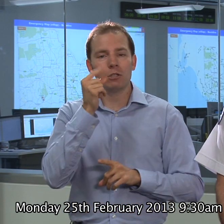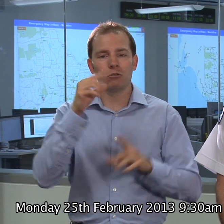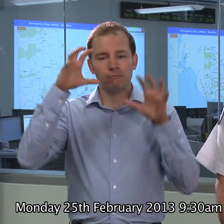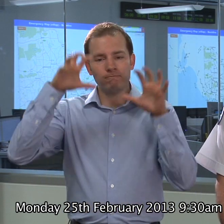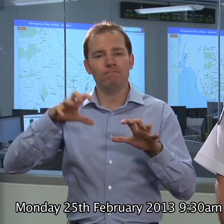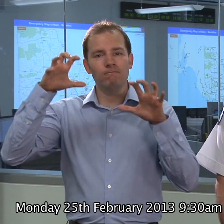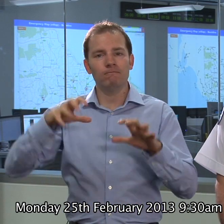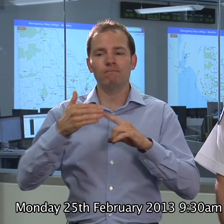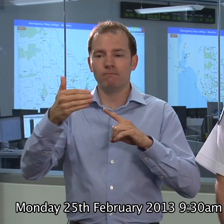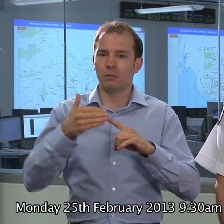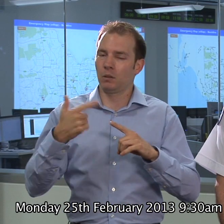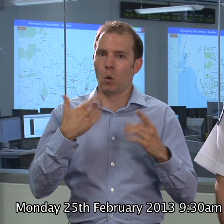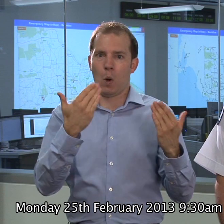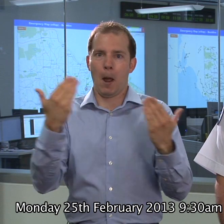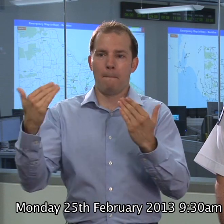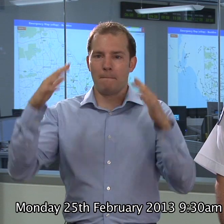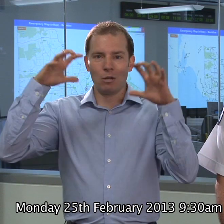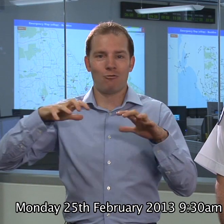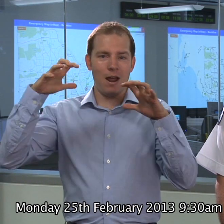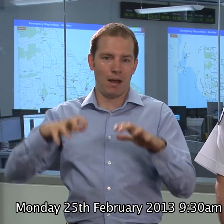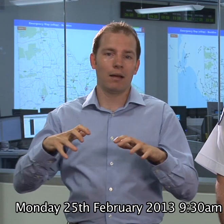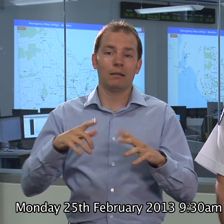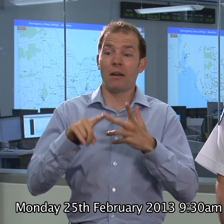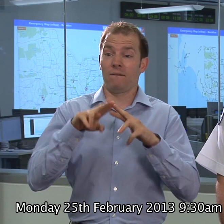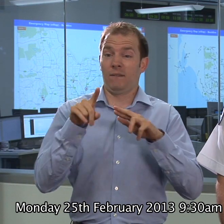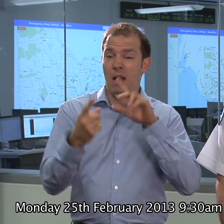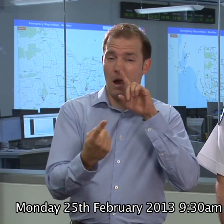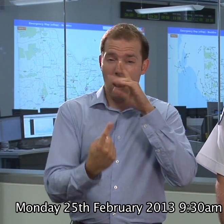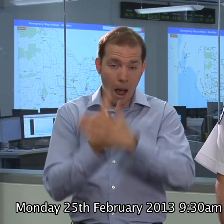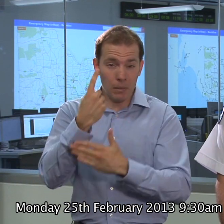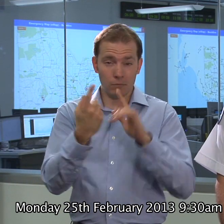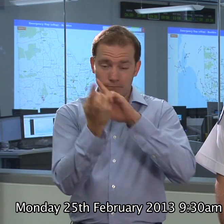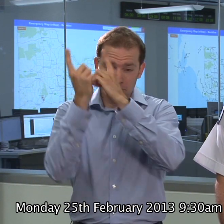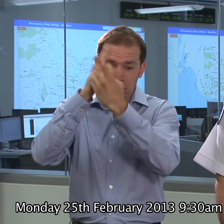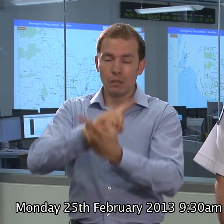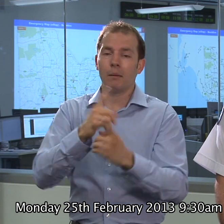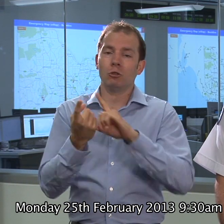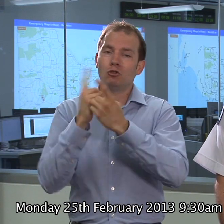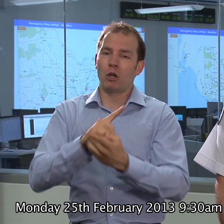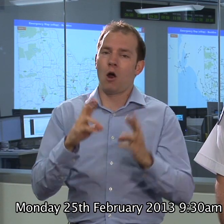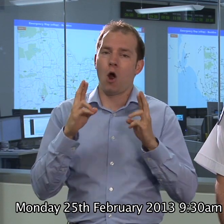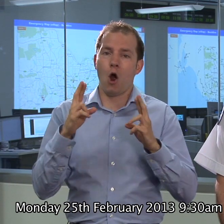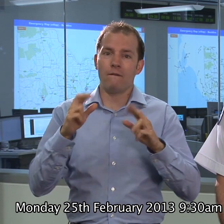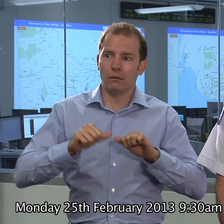the word about rain. That will change the landscape dramatically, and we hope it's widow spread, but that may